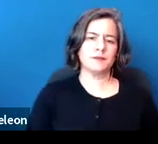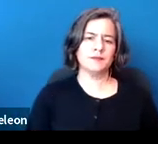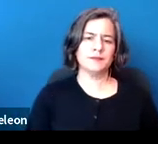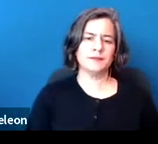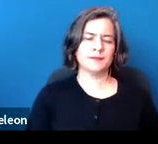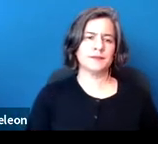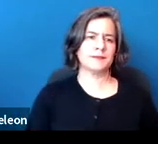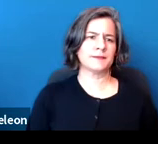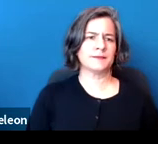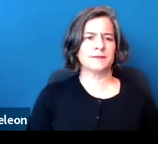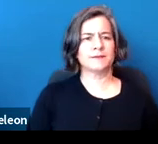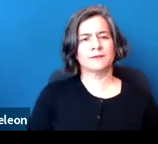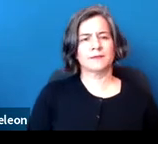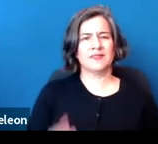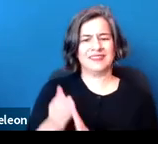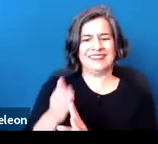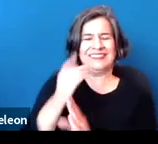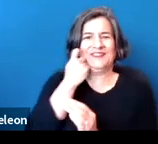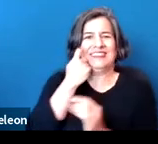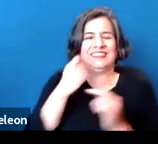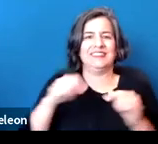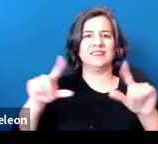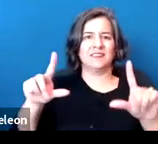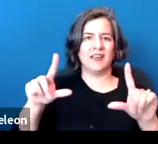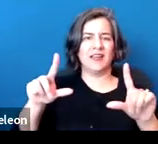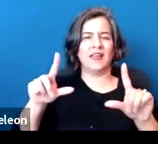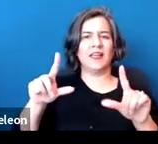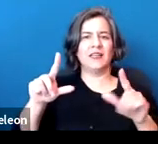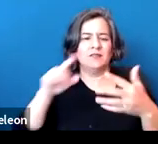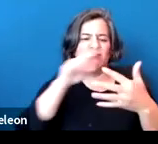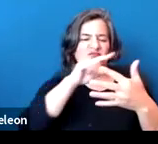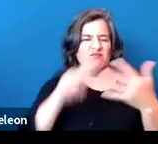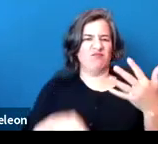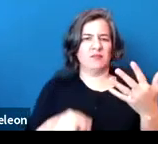So the prior slide really was focused on conditions that have routinely existed